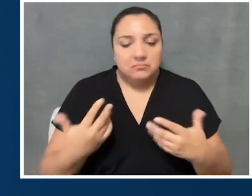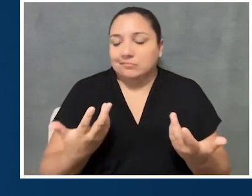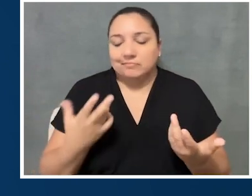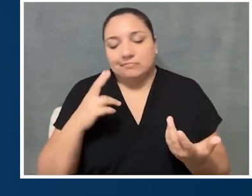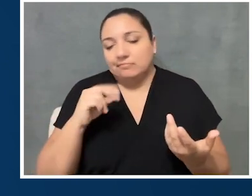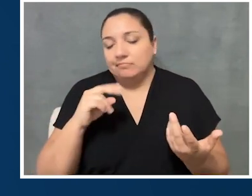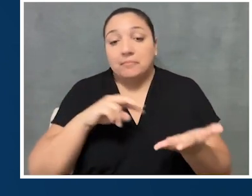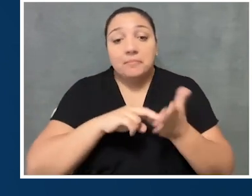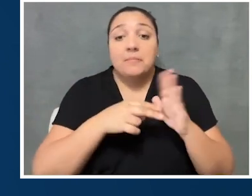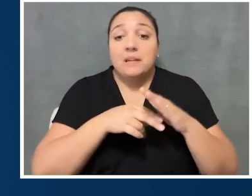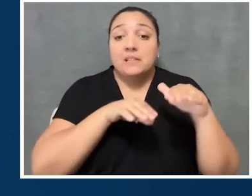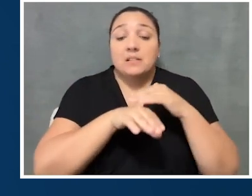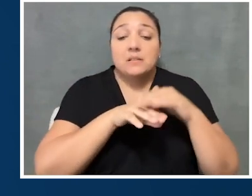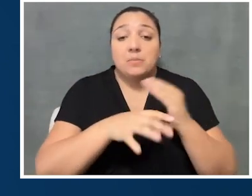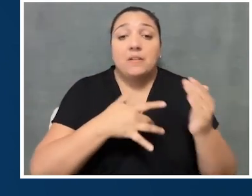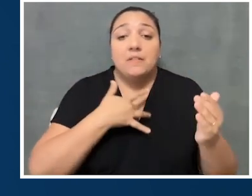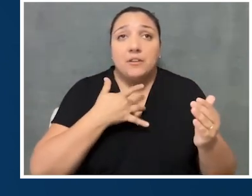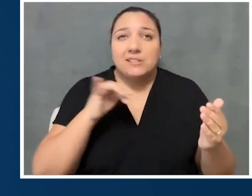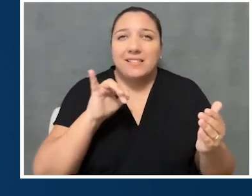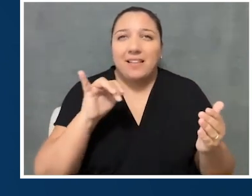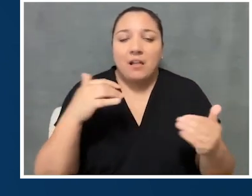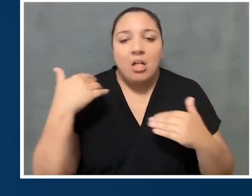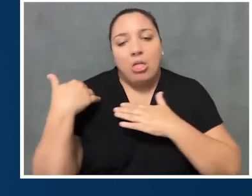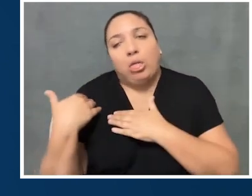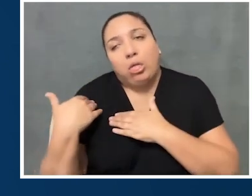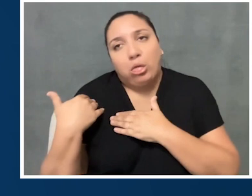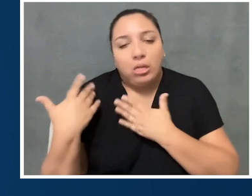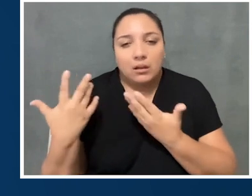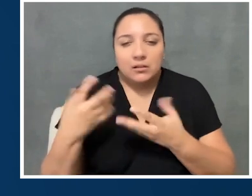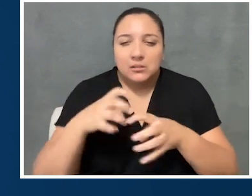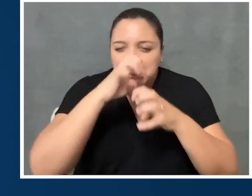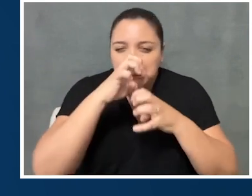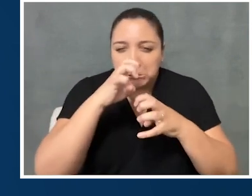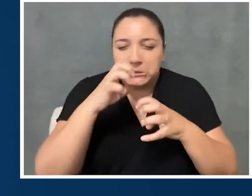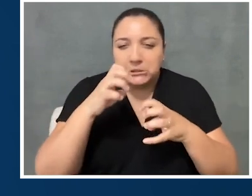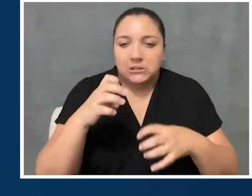because then that makes accessibility feel like a burden. It feels like constraint.